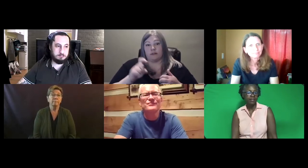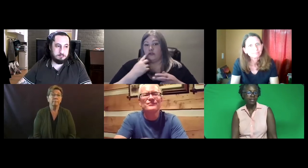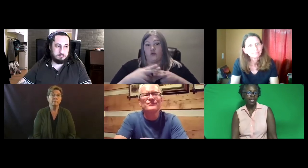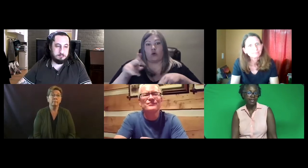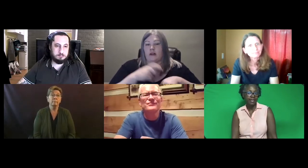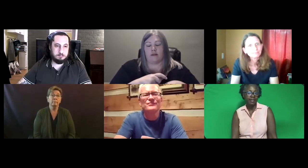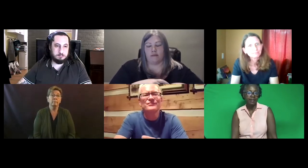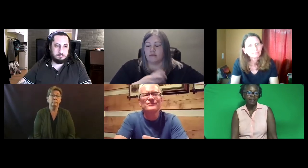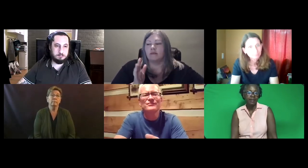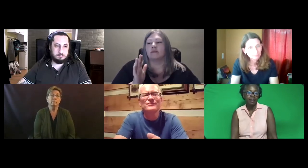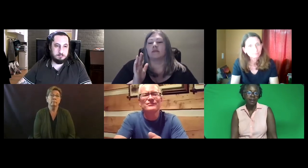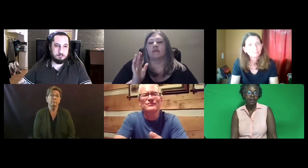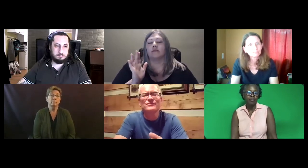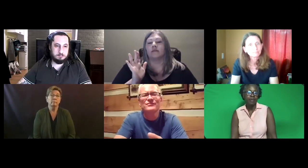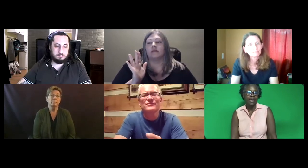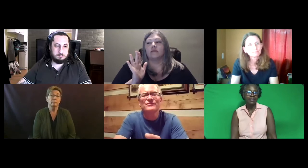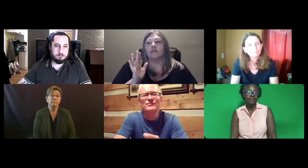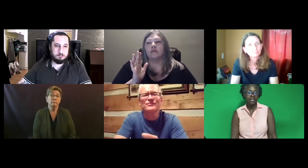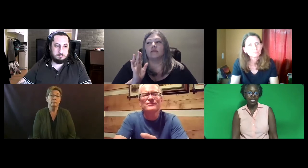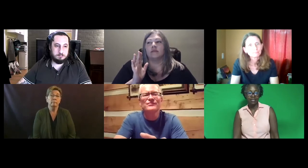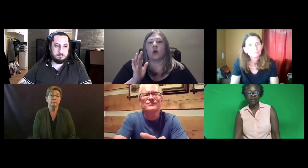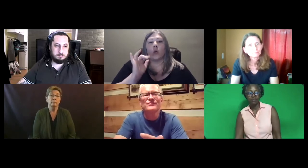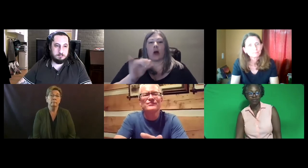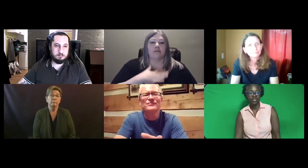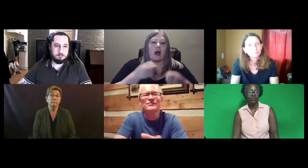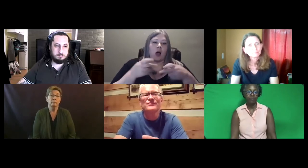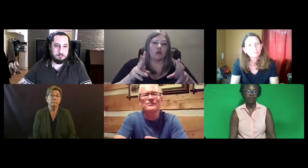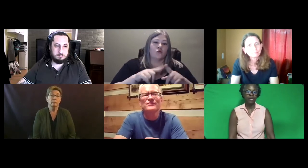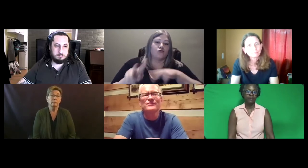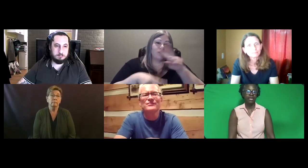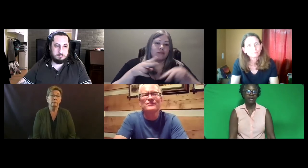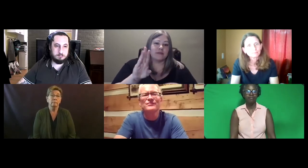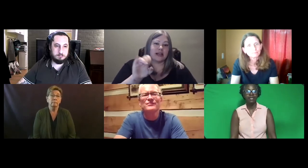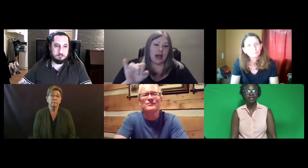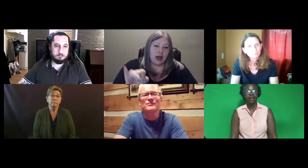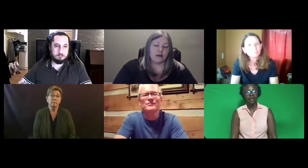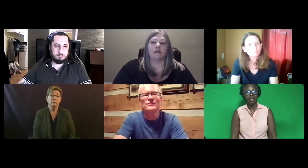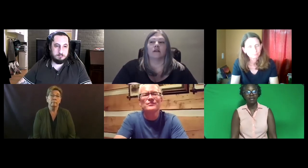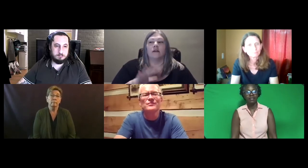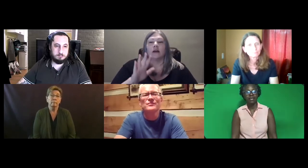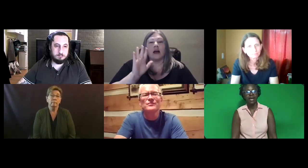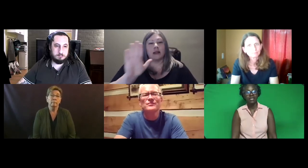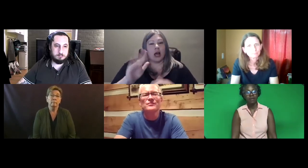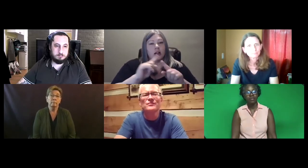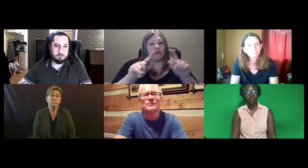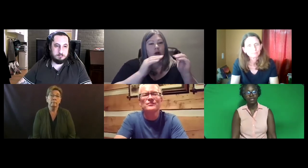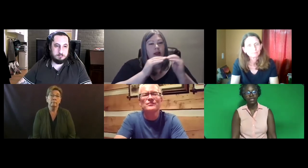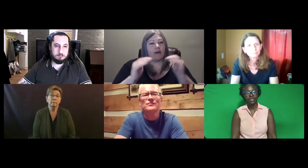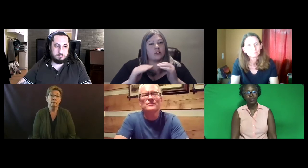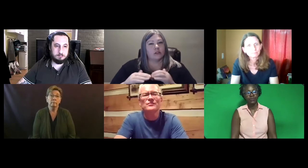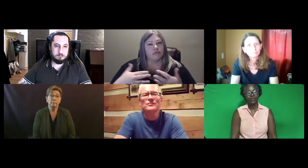Katie: I lived in Texas for a very short period of time, and I had an opportunity to assess